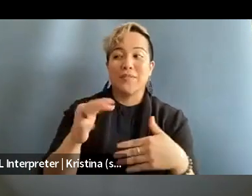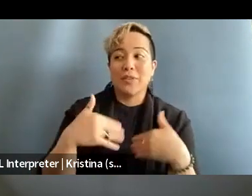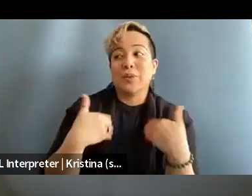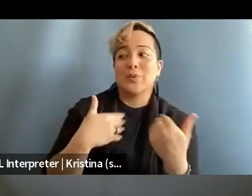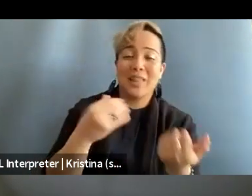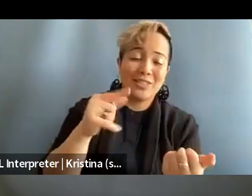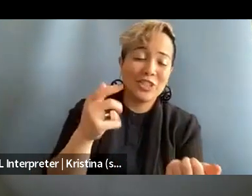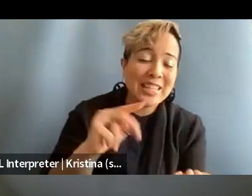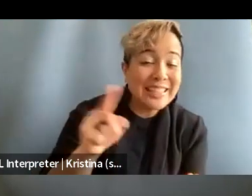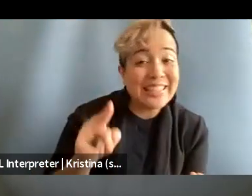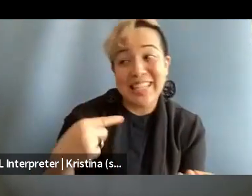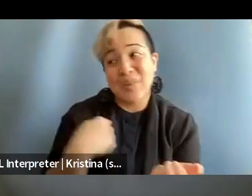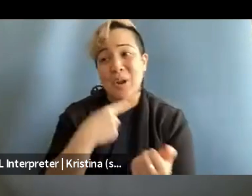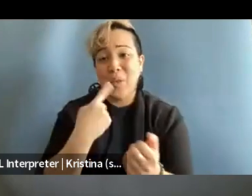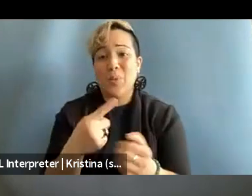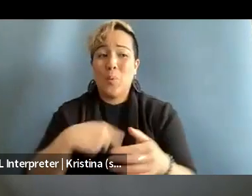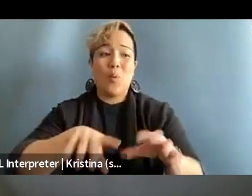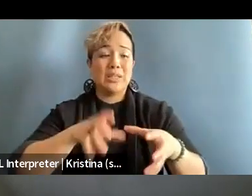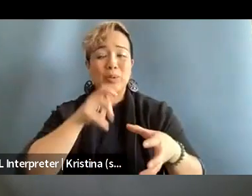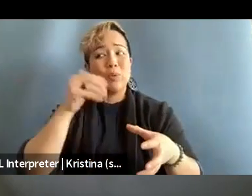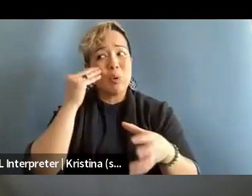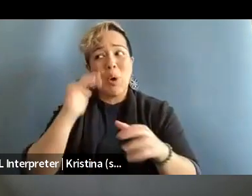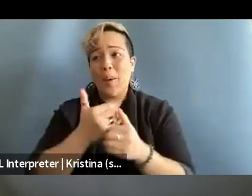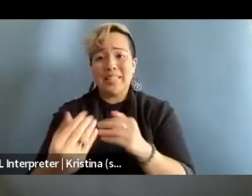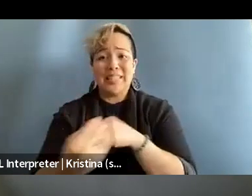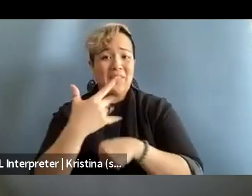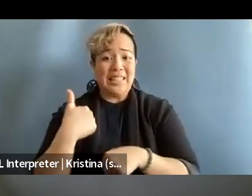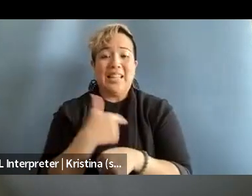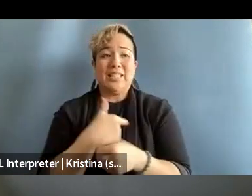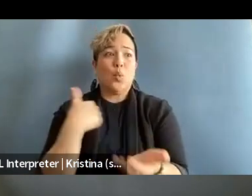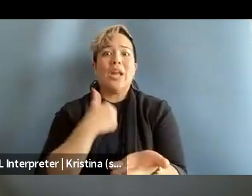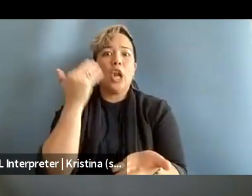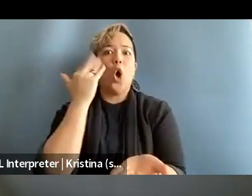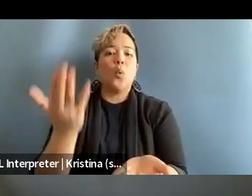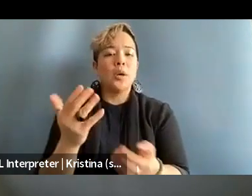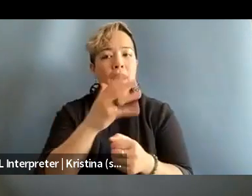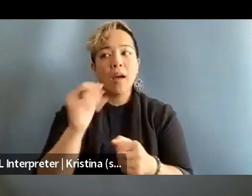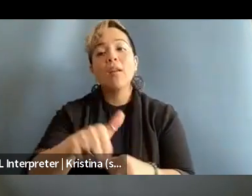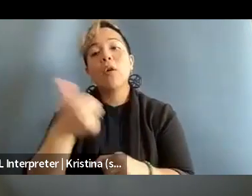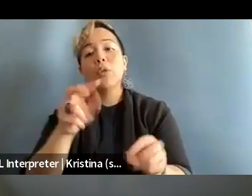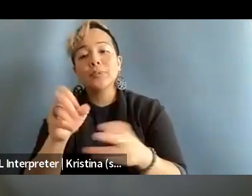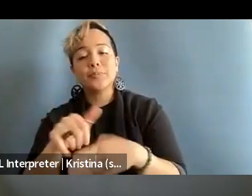like we're the ones that really know how things affect us. Another I issue that I always talk about